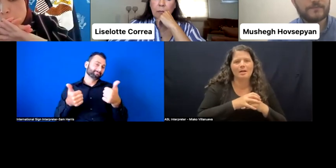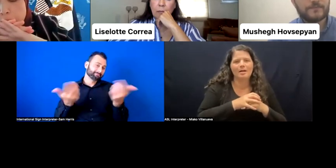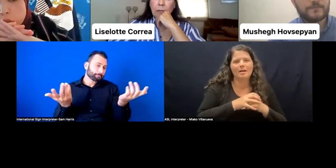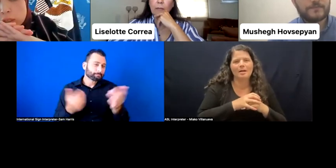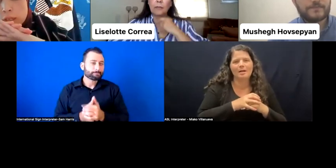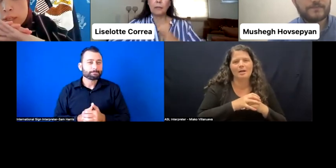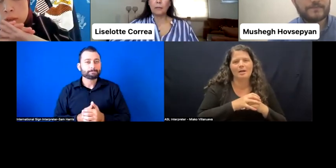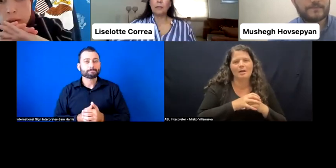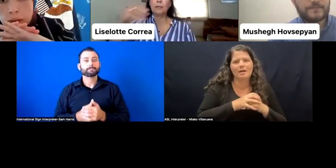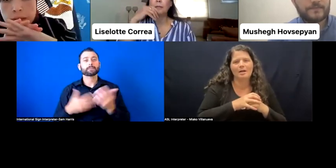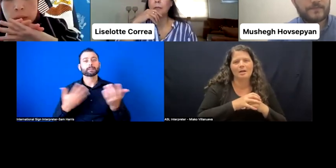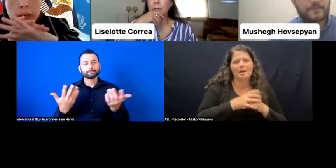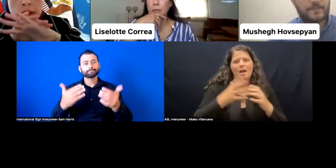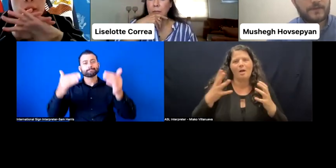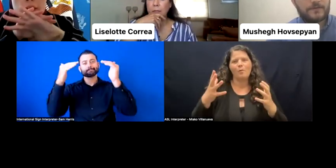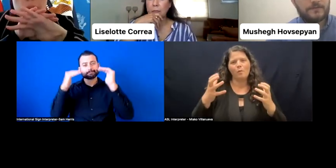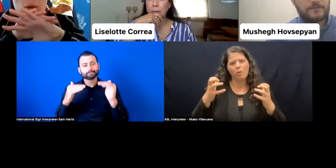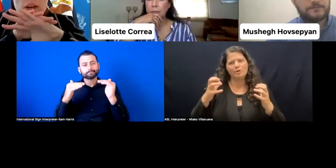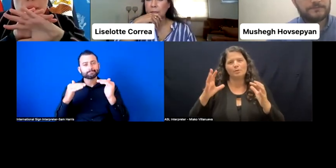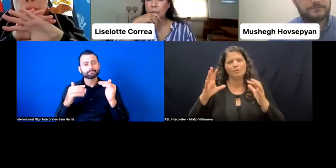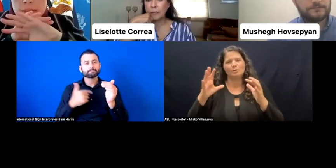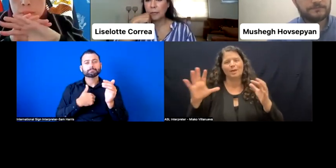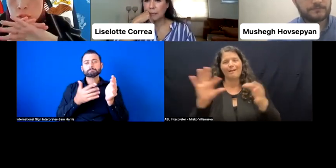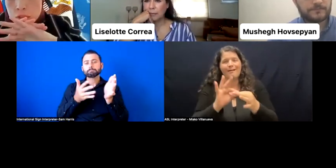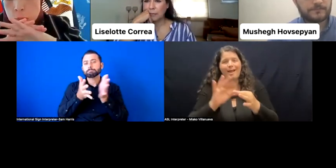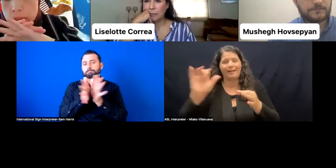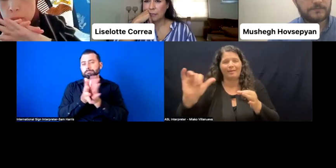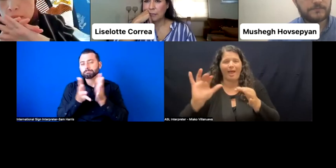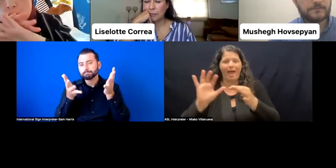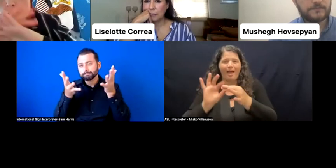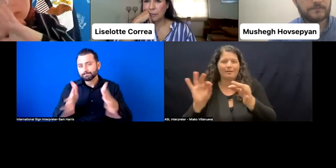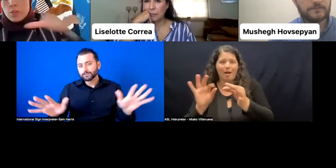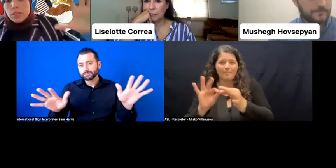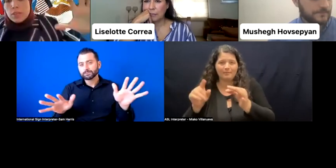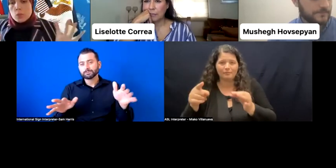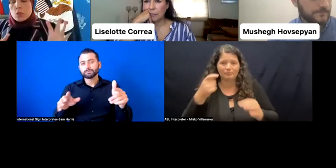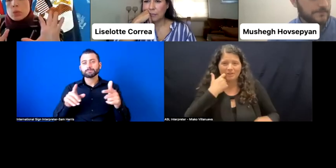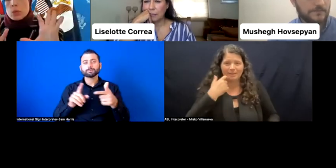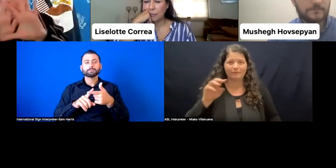mentioned across what other panels mentioned as well. I want to kind of wrap everything up into kind